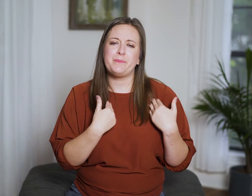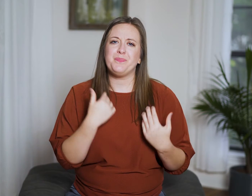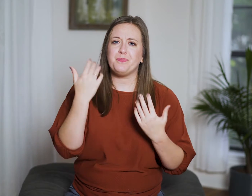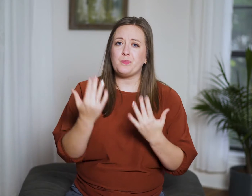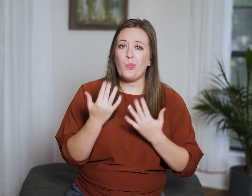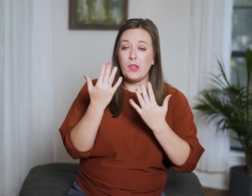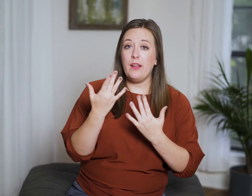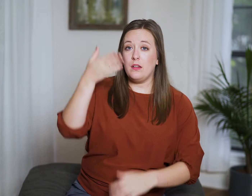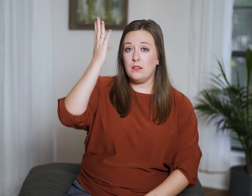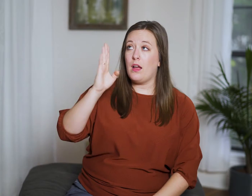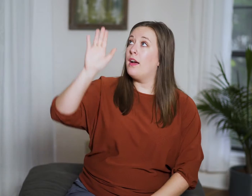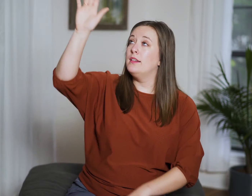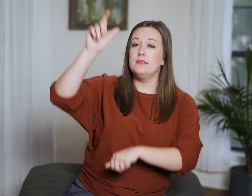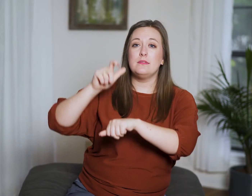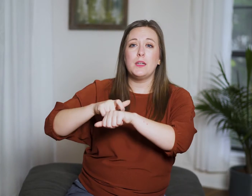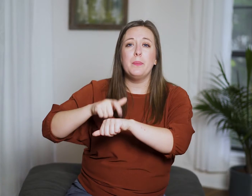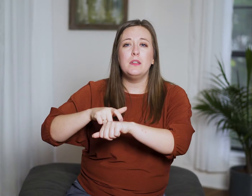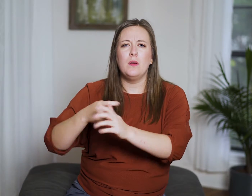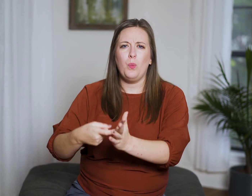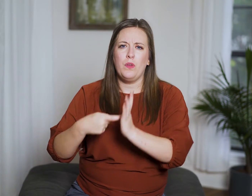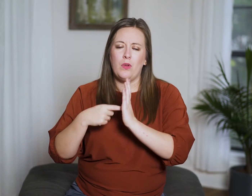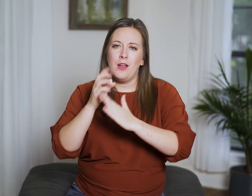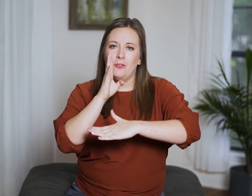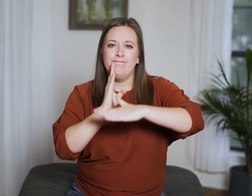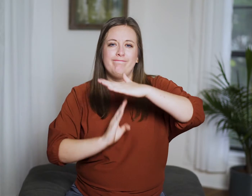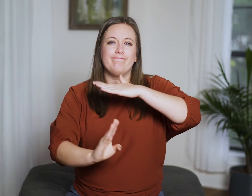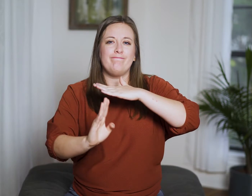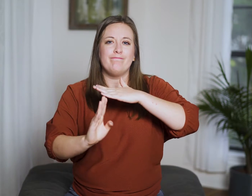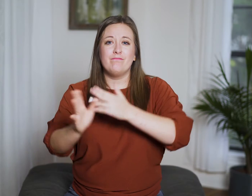Waiting on God’s timing requires humility.